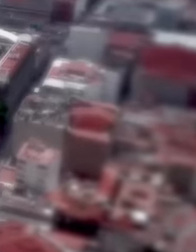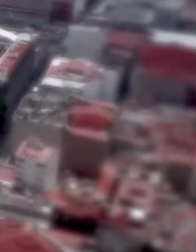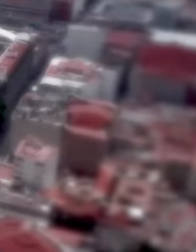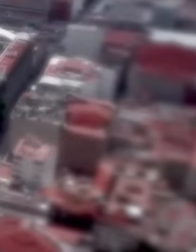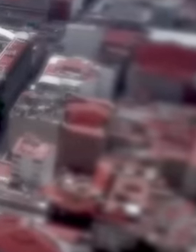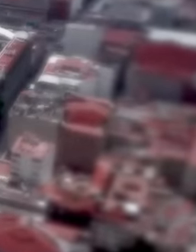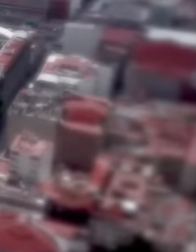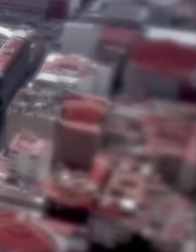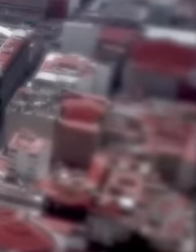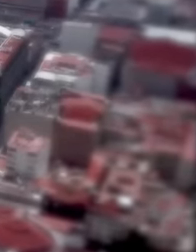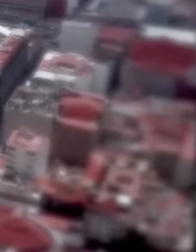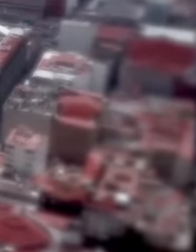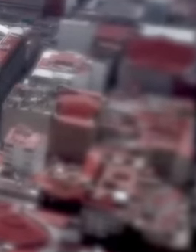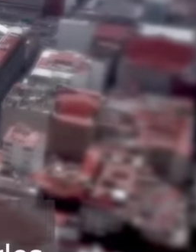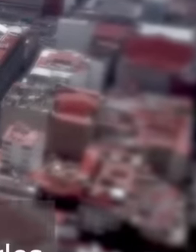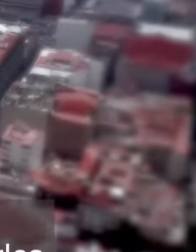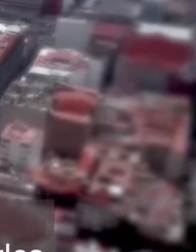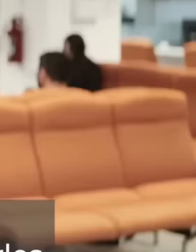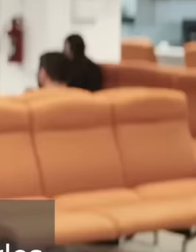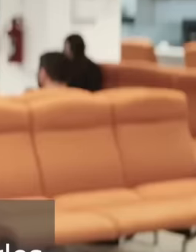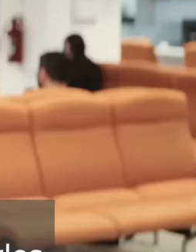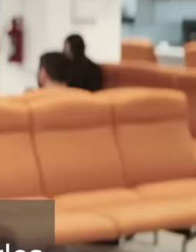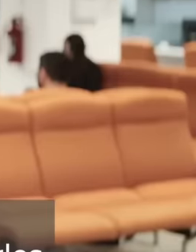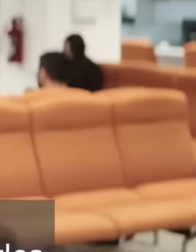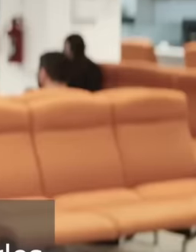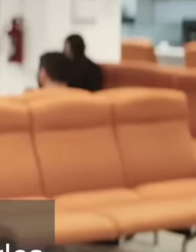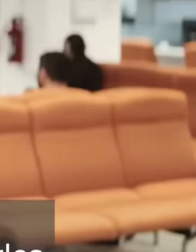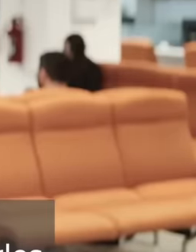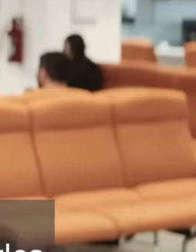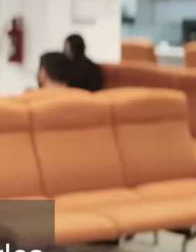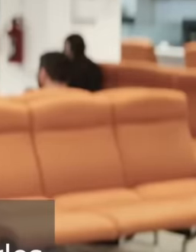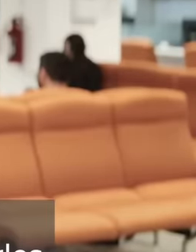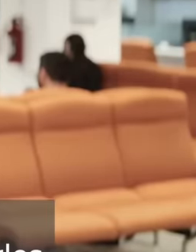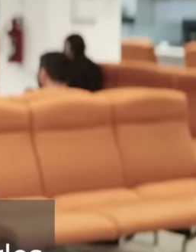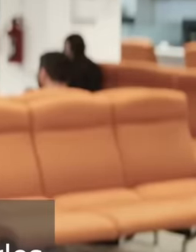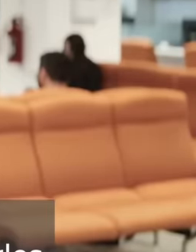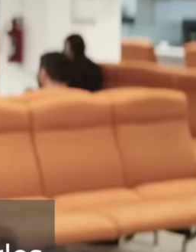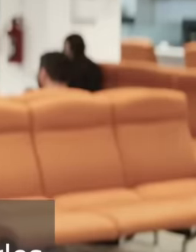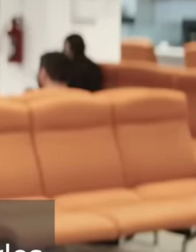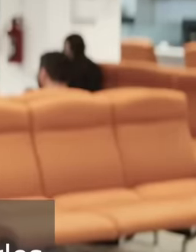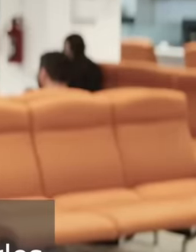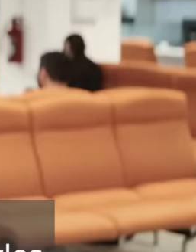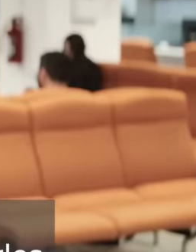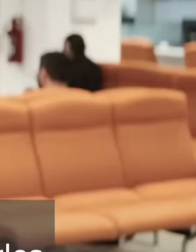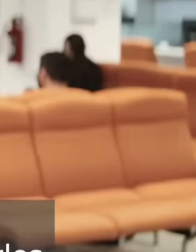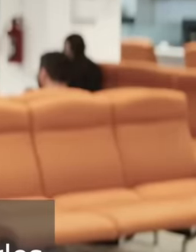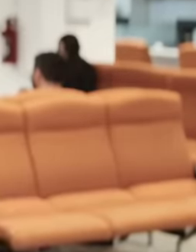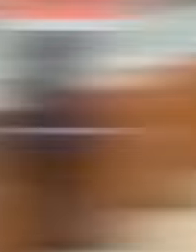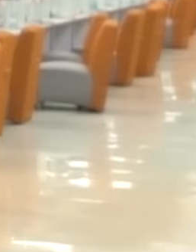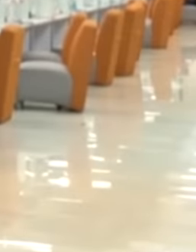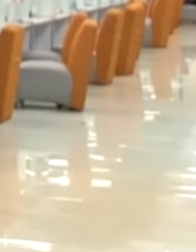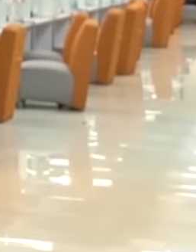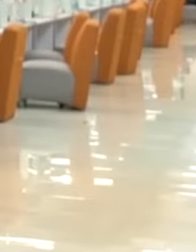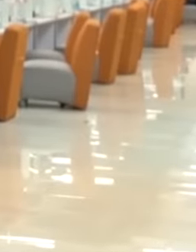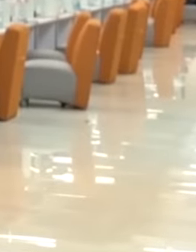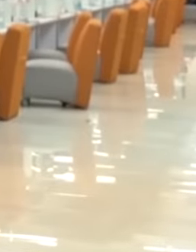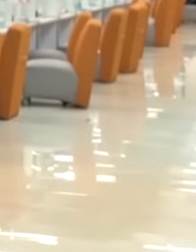we update month after month, we ensure that hospitals, pharmacies, doctors and patients stop buying, we increase and